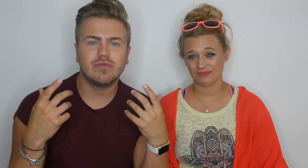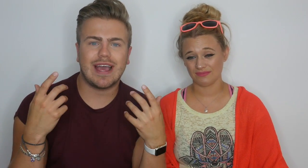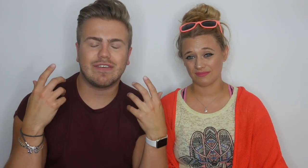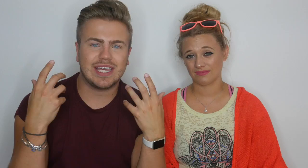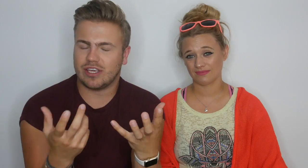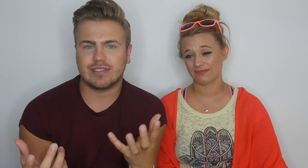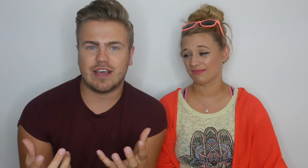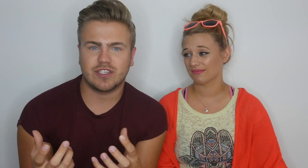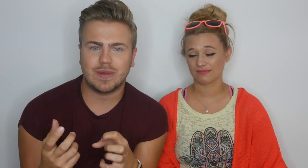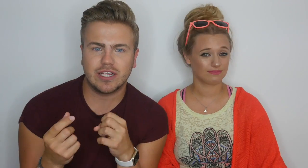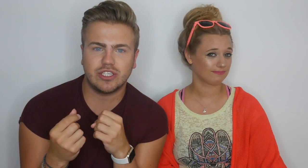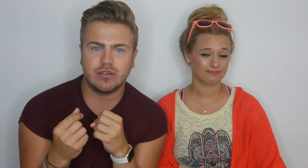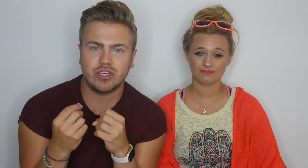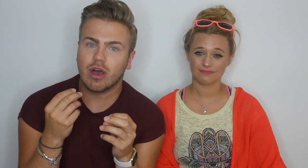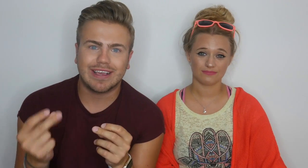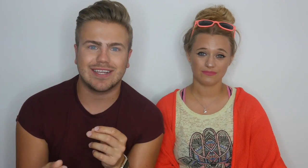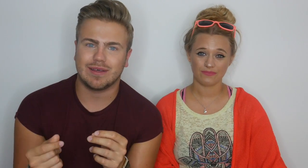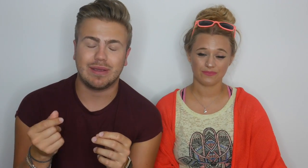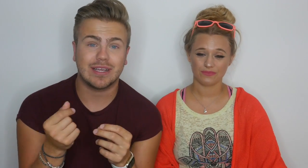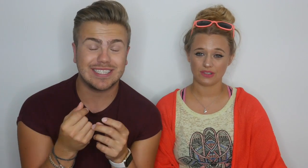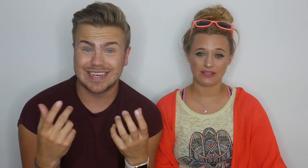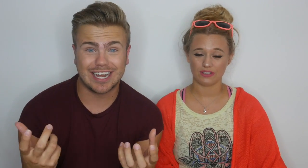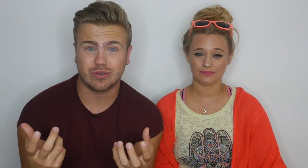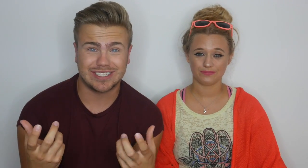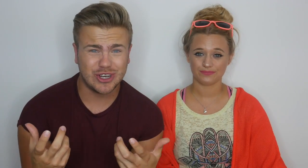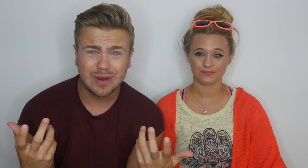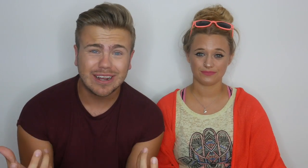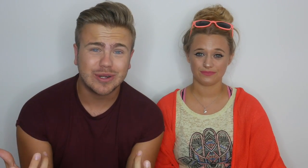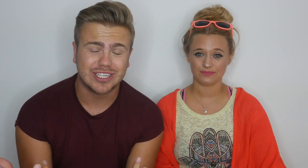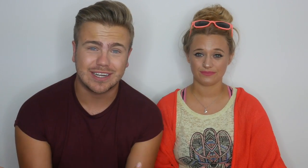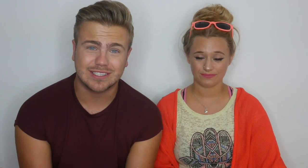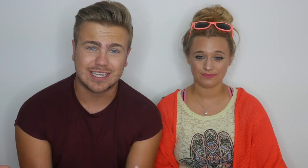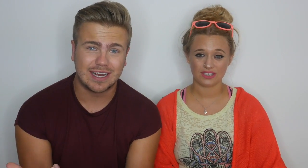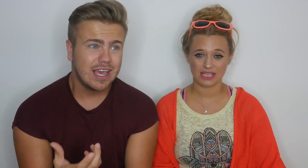So don't ever kick yourself because you can't get something because it's natural and it's a new language.